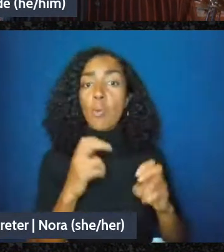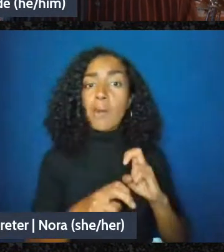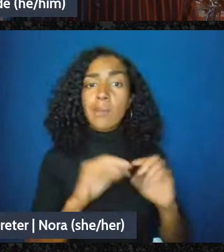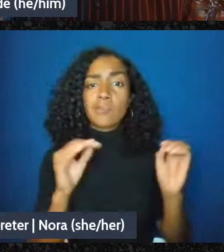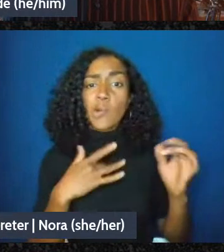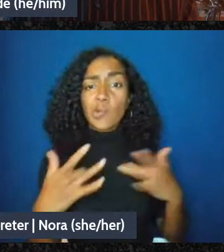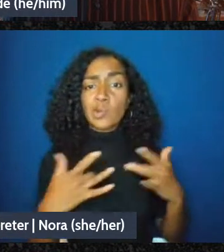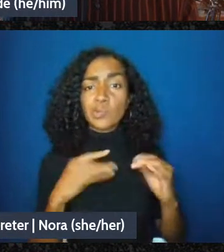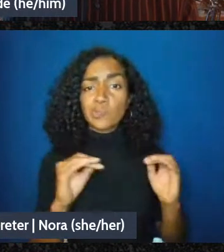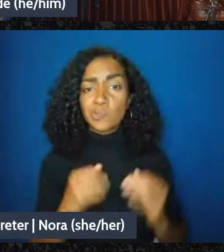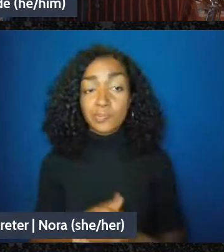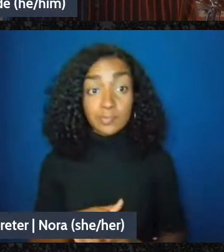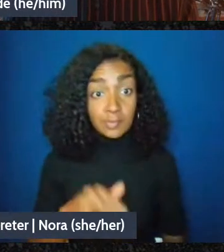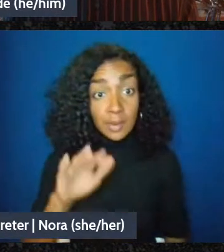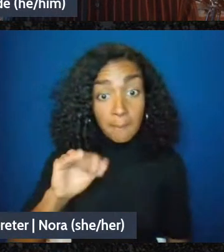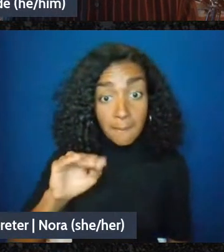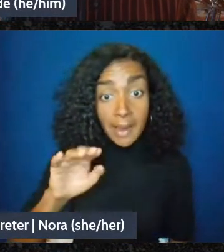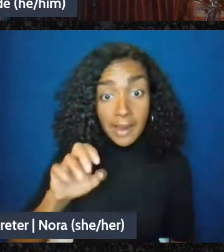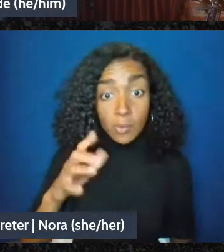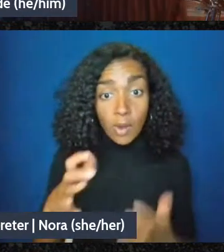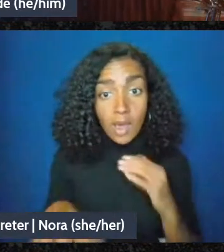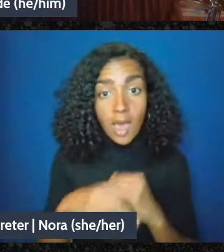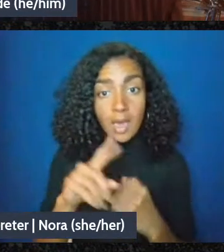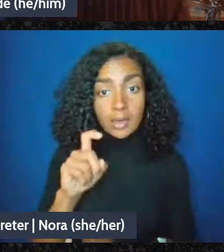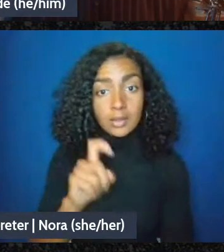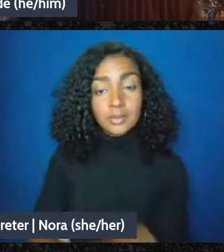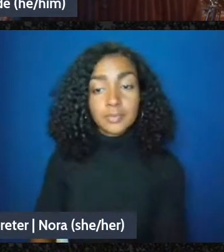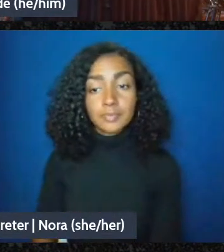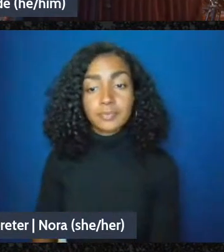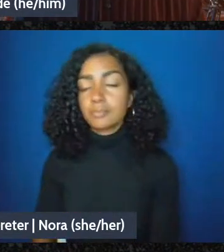Mike do you want to add anything? MIKE: No that was great, that was great,